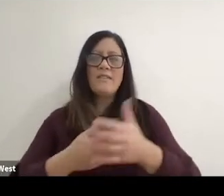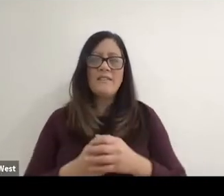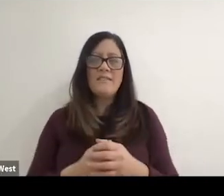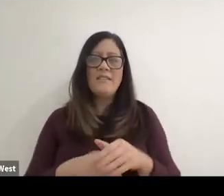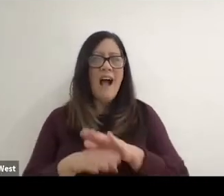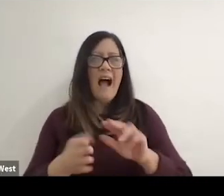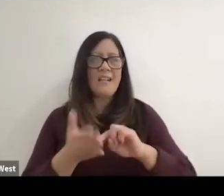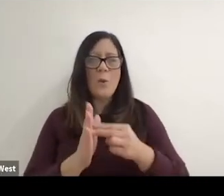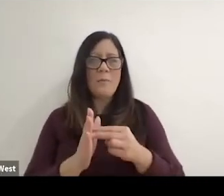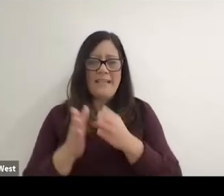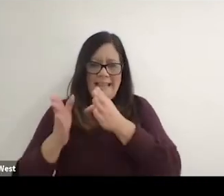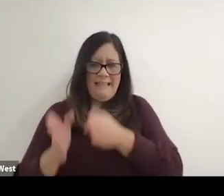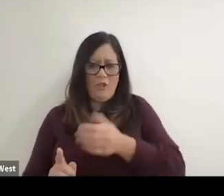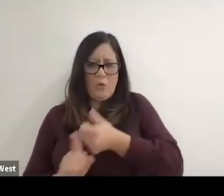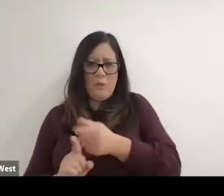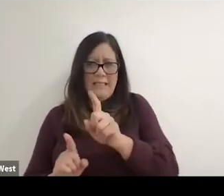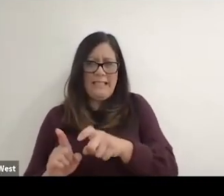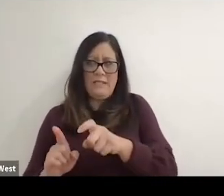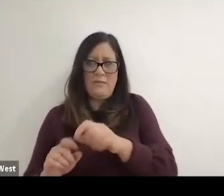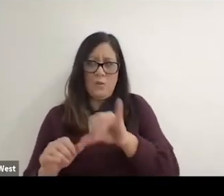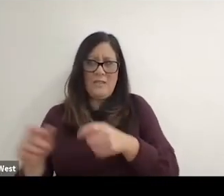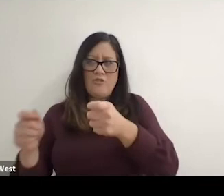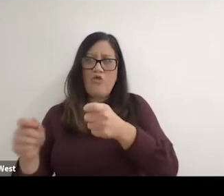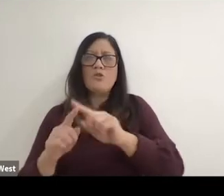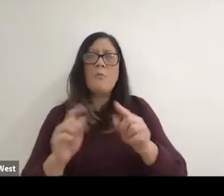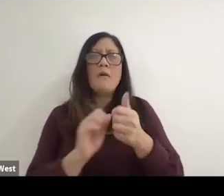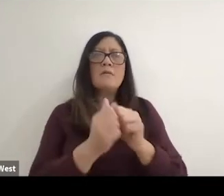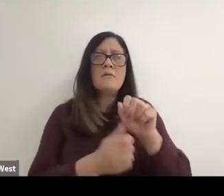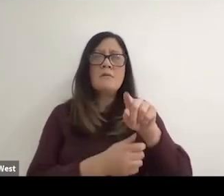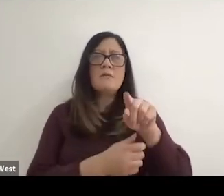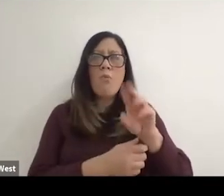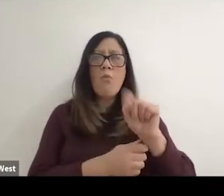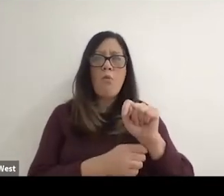but your sport needs to be in charge of its own development and don't think that